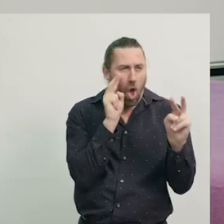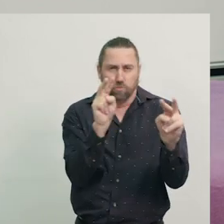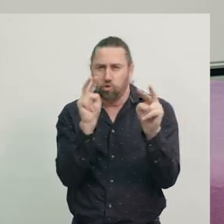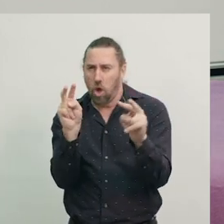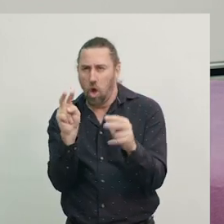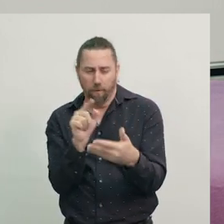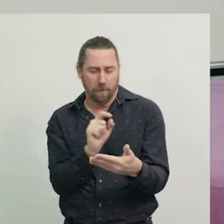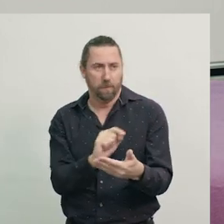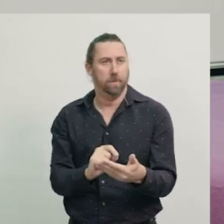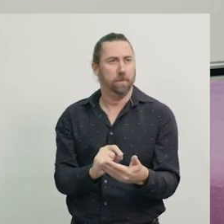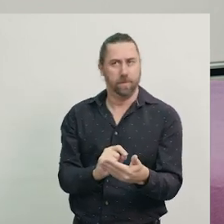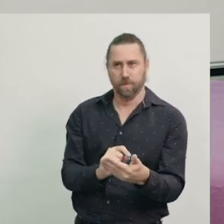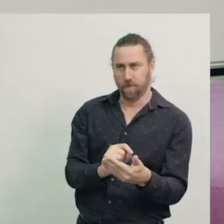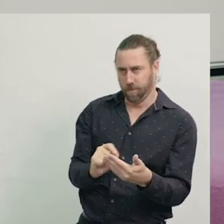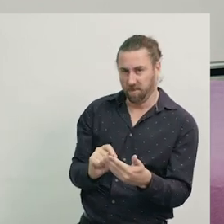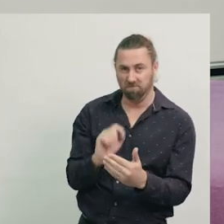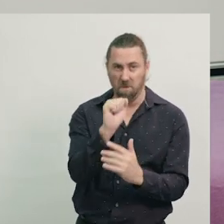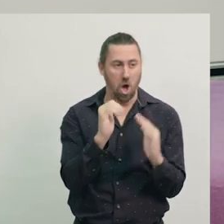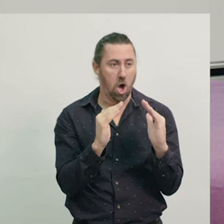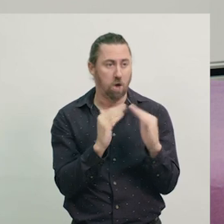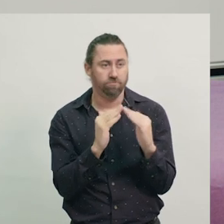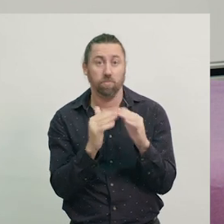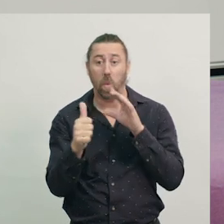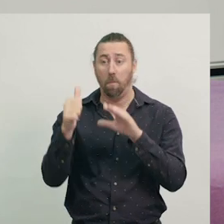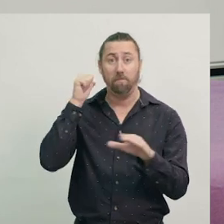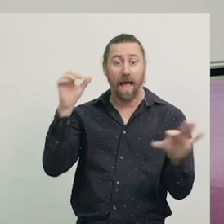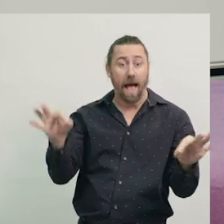to compare and contrast things around your home or backyard,